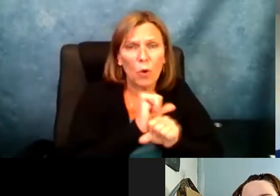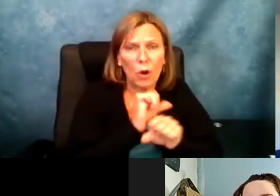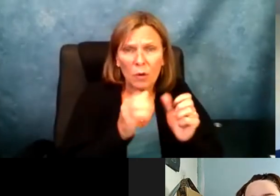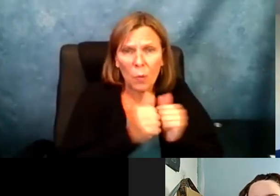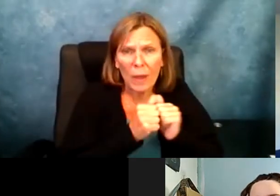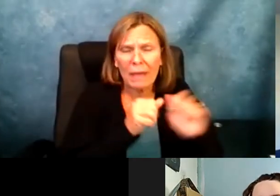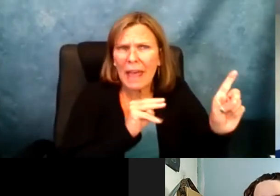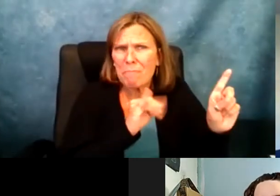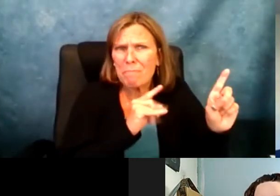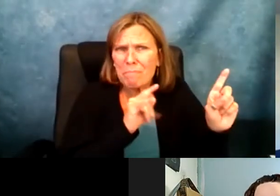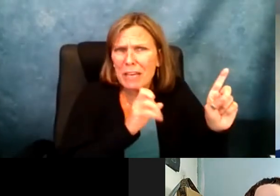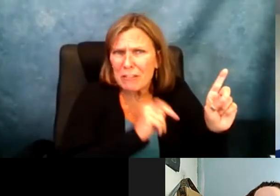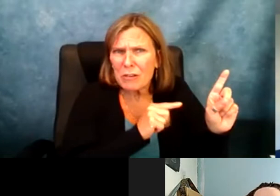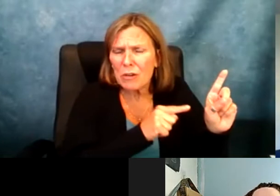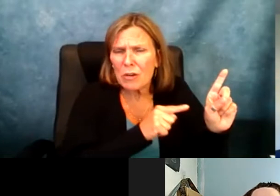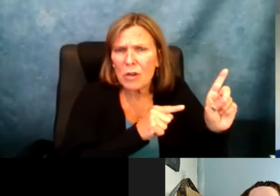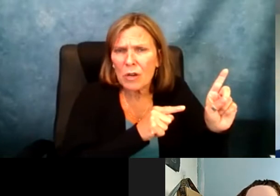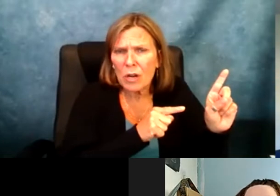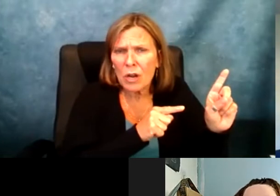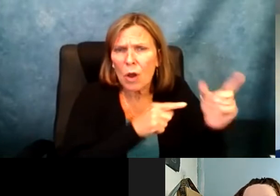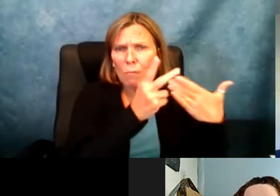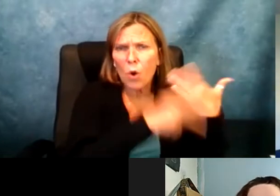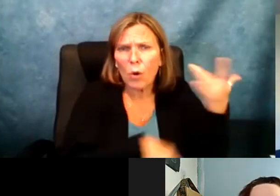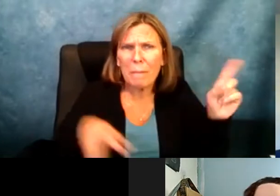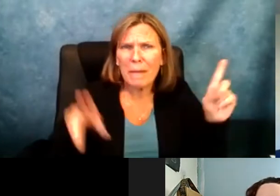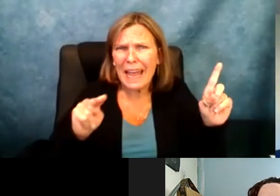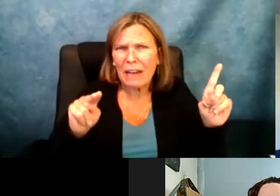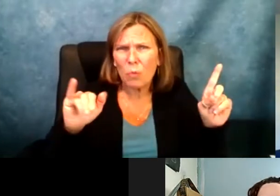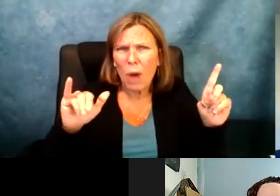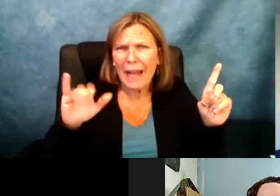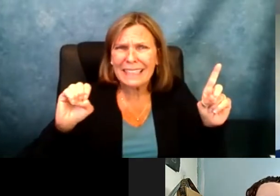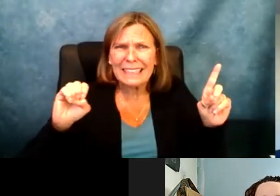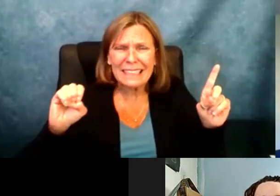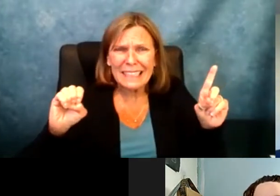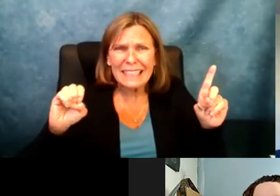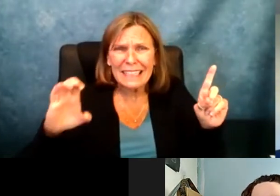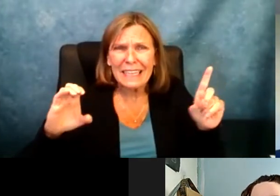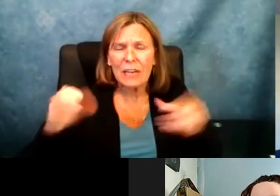engineering. Prior to VCIL, I always worked with [indiscernible]